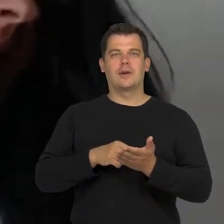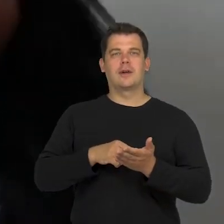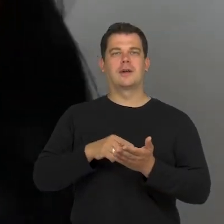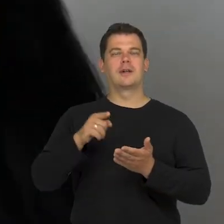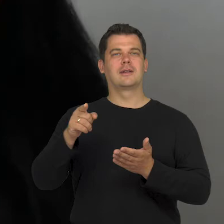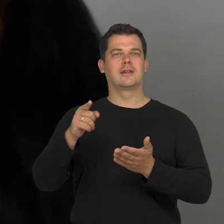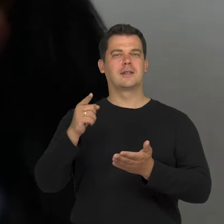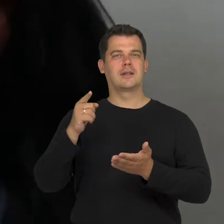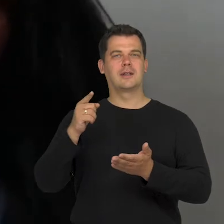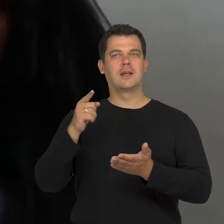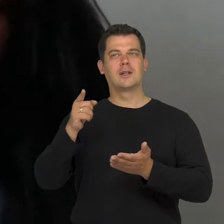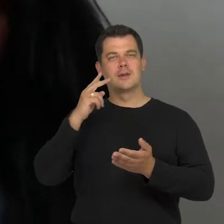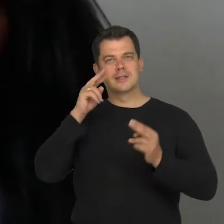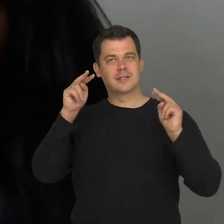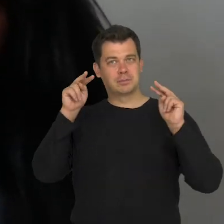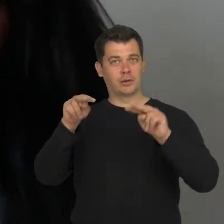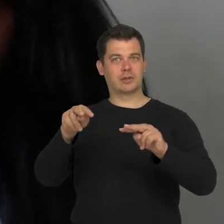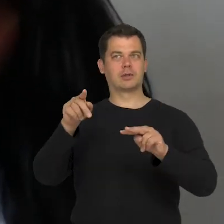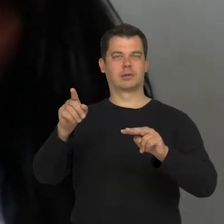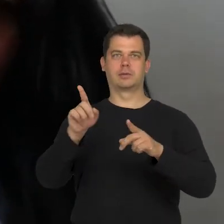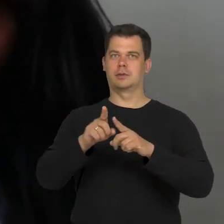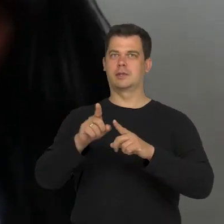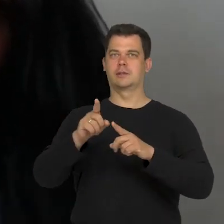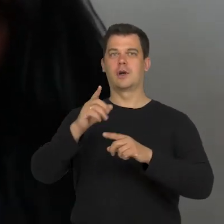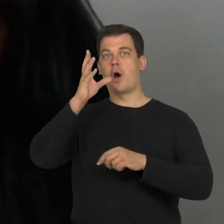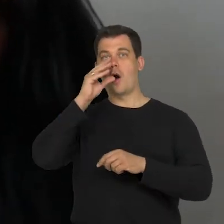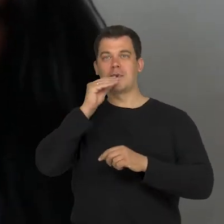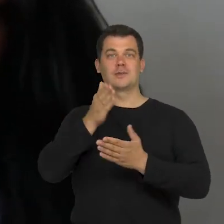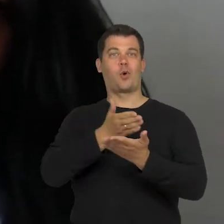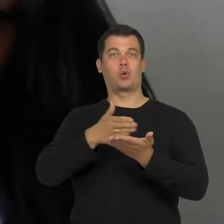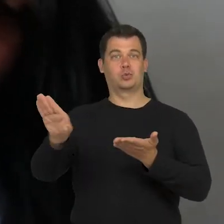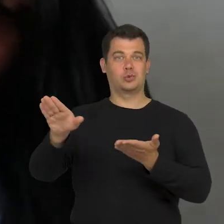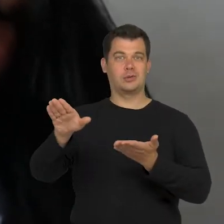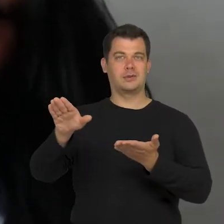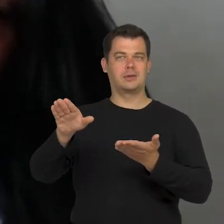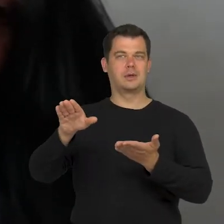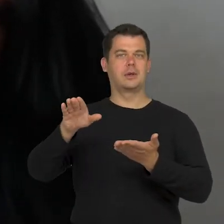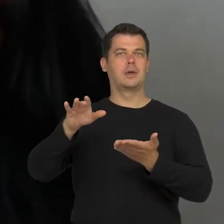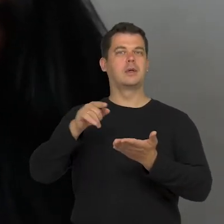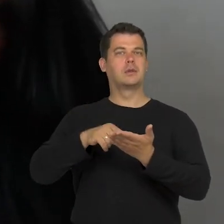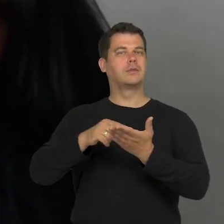The look, which reaches the rejected image in fact, increases its range